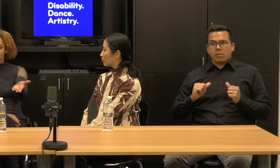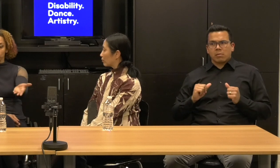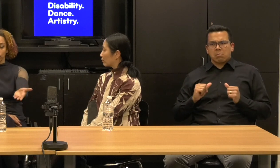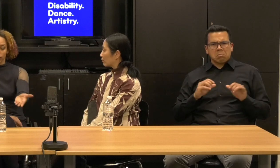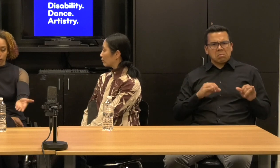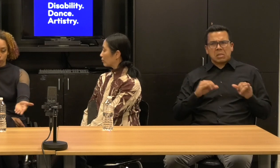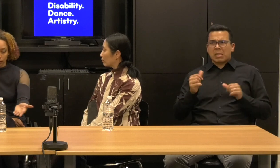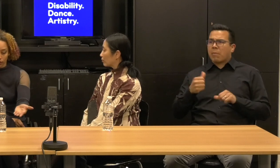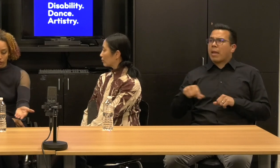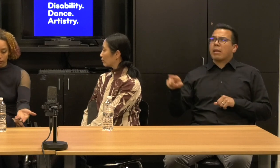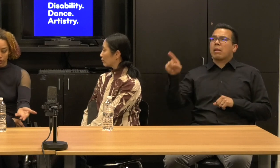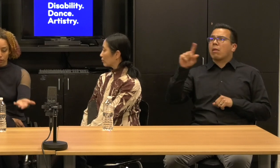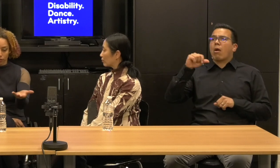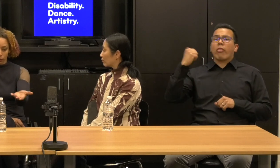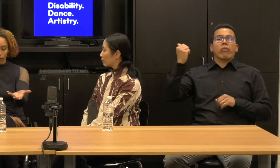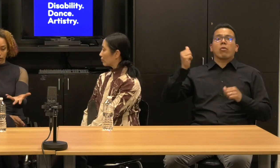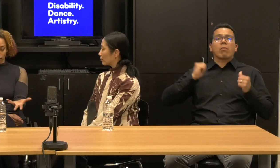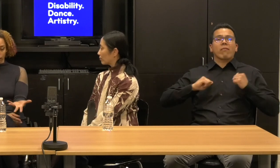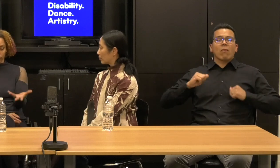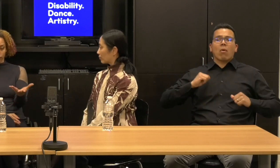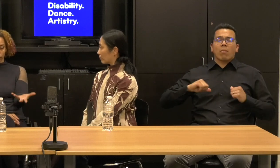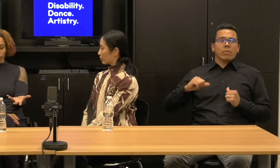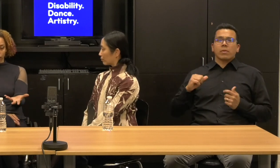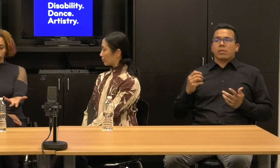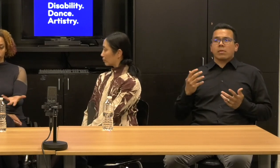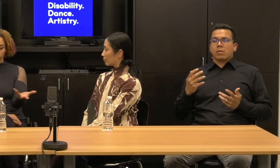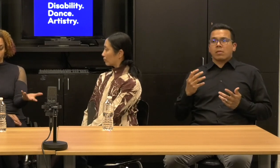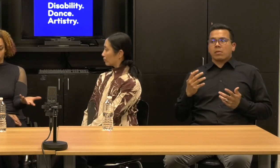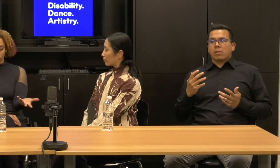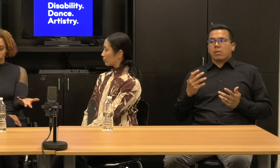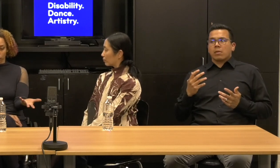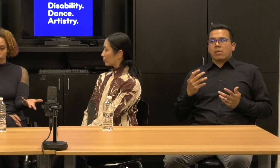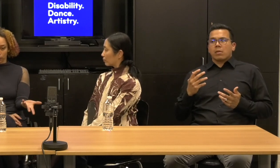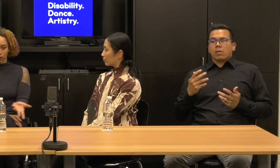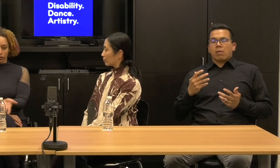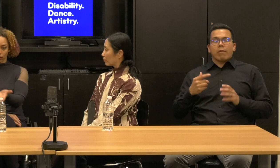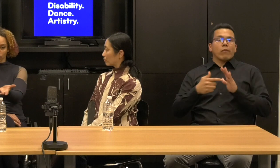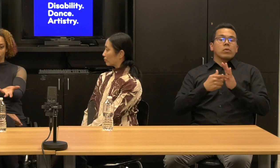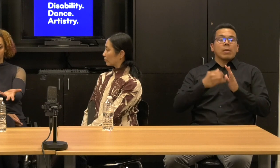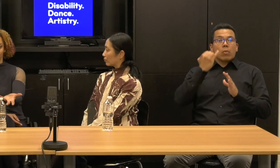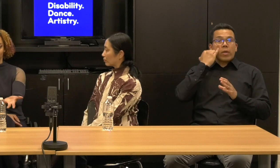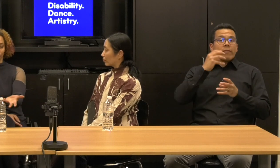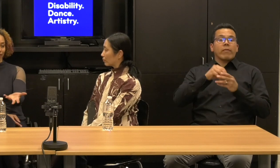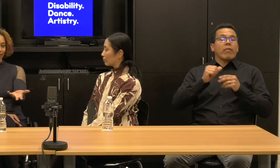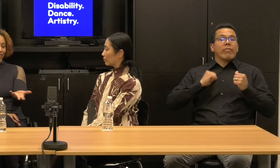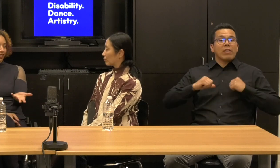Like we would, if you were asked somebody working in the field of rice and down soon and say, well, where's it going?